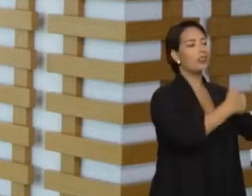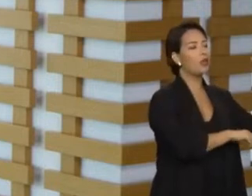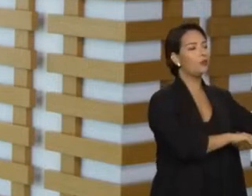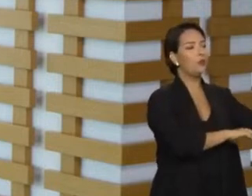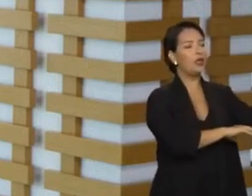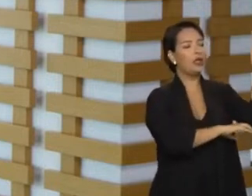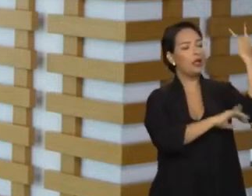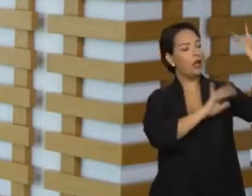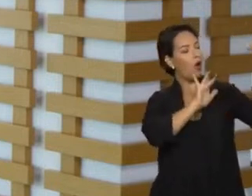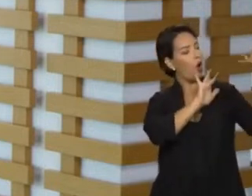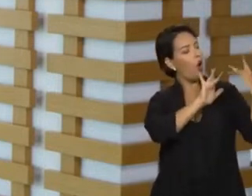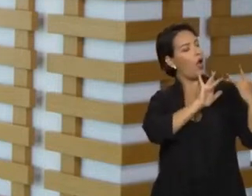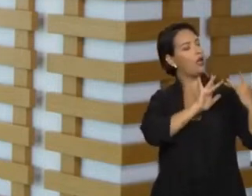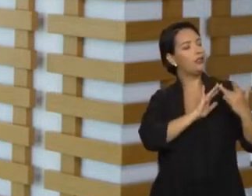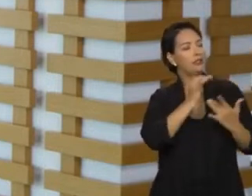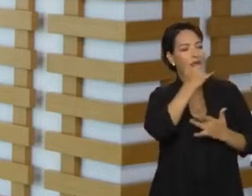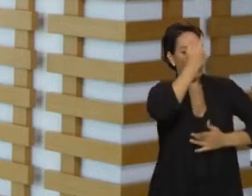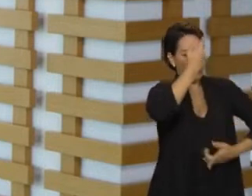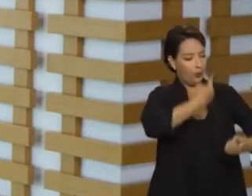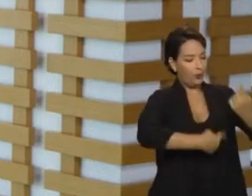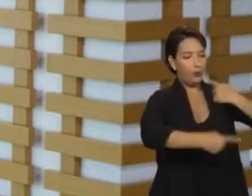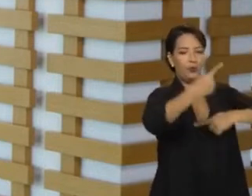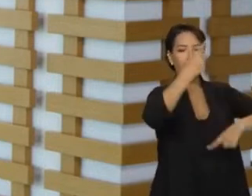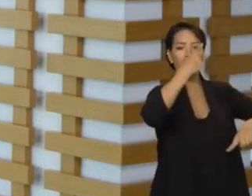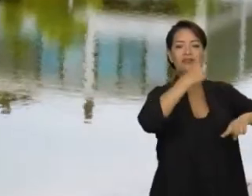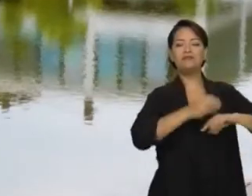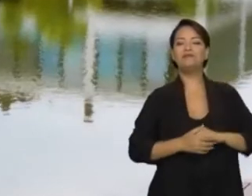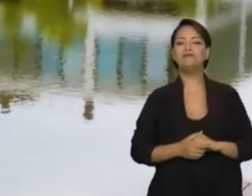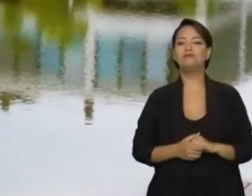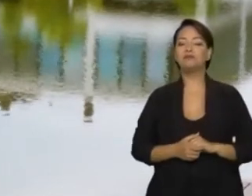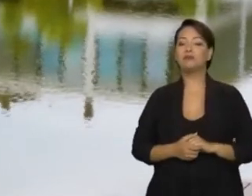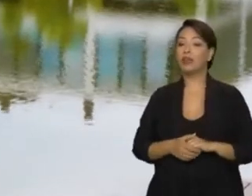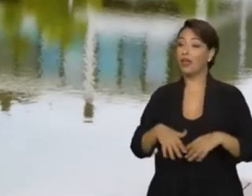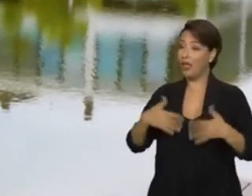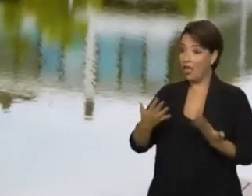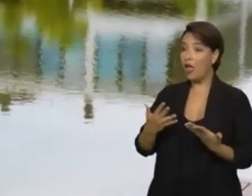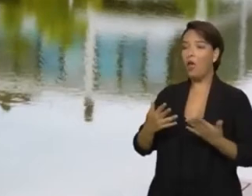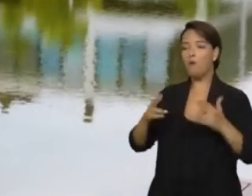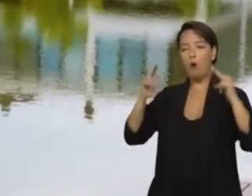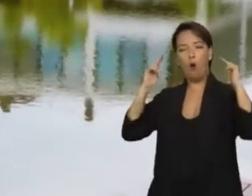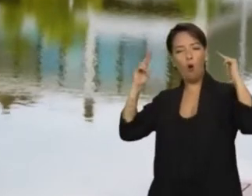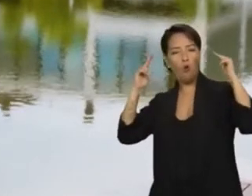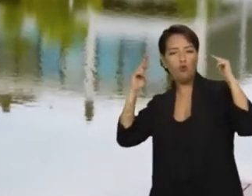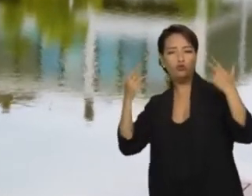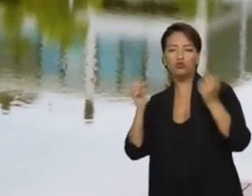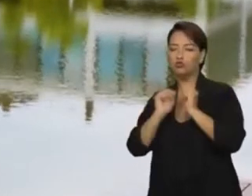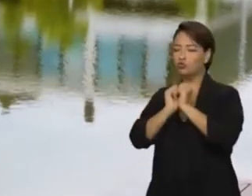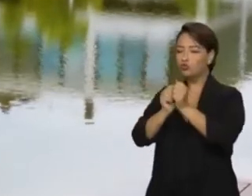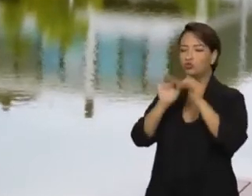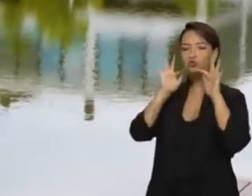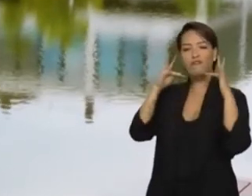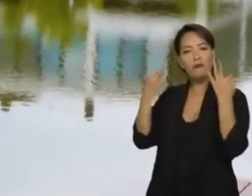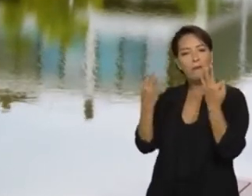It's about being able to energize myself and feeling peaceful. I usually spend it with my family,